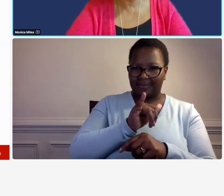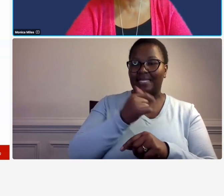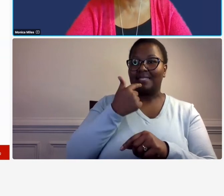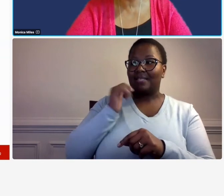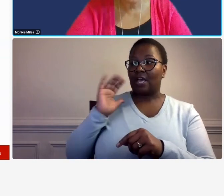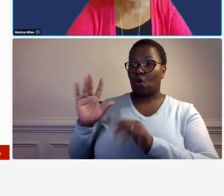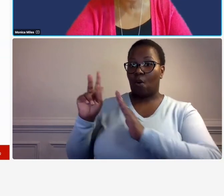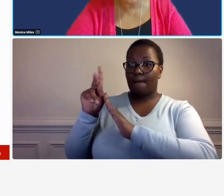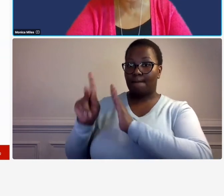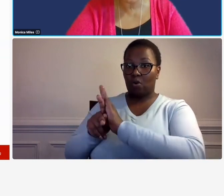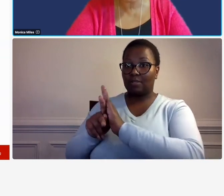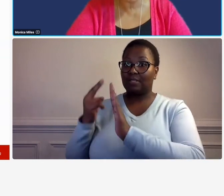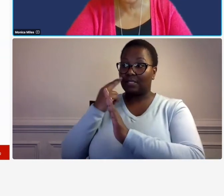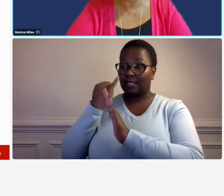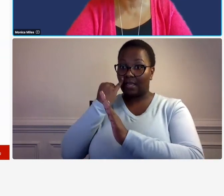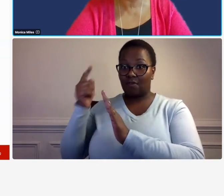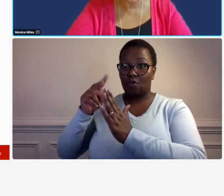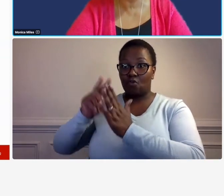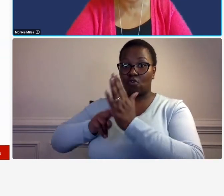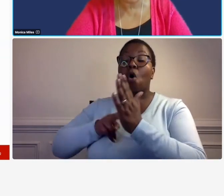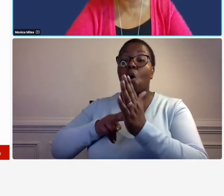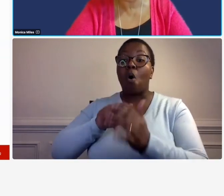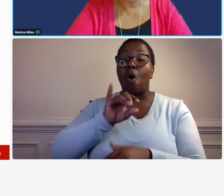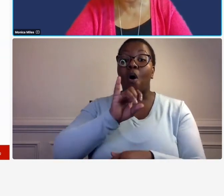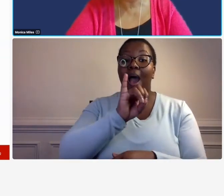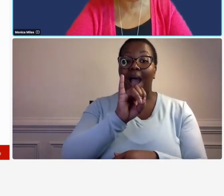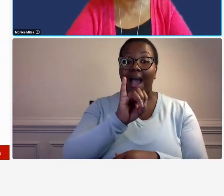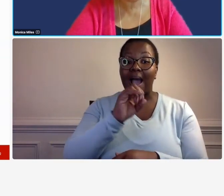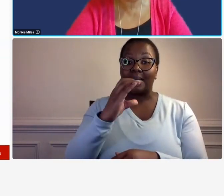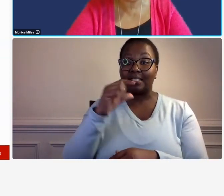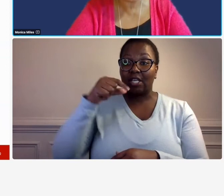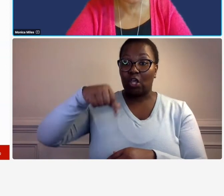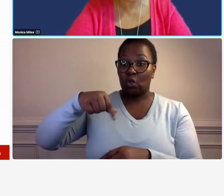read the first page of the icq it says attach your policies which a lot of people don't read that